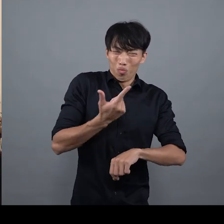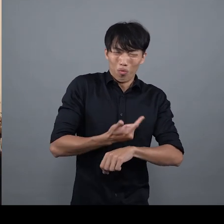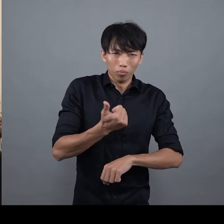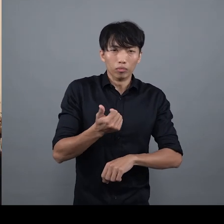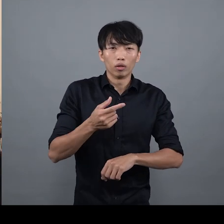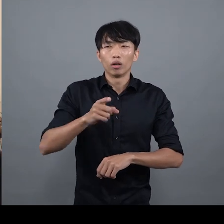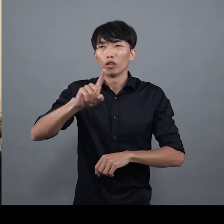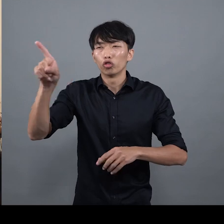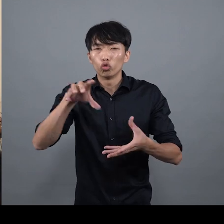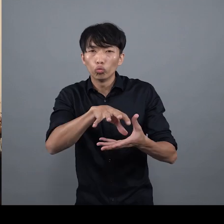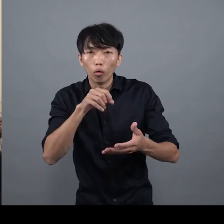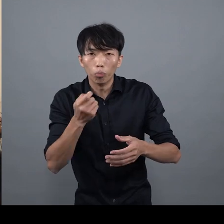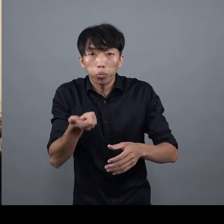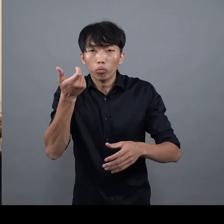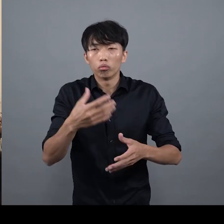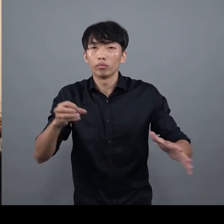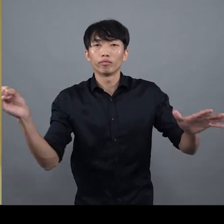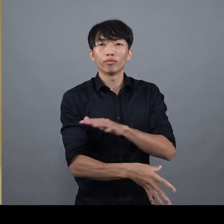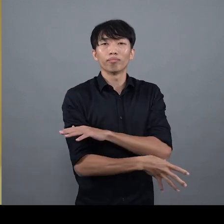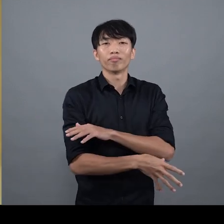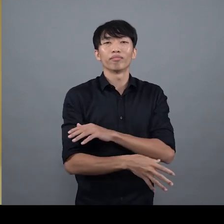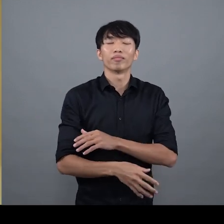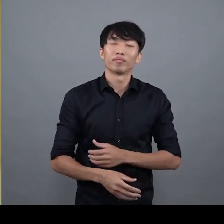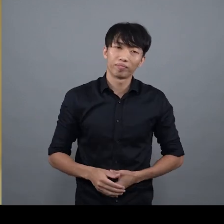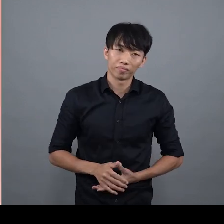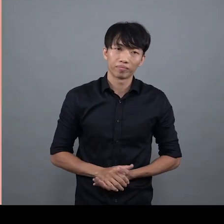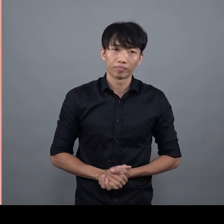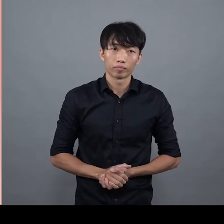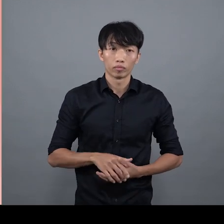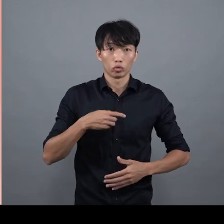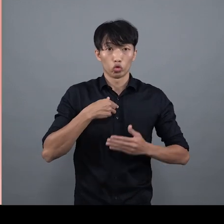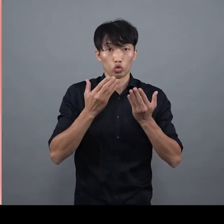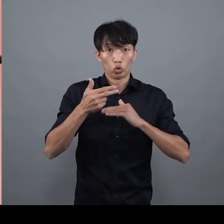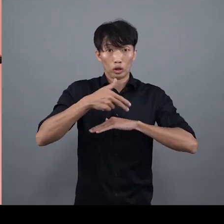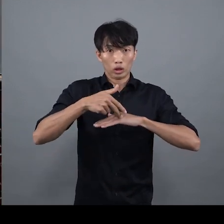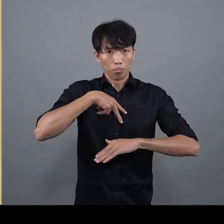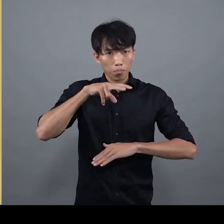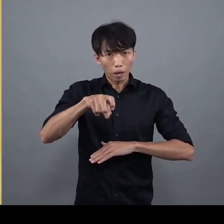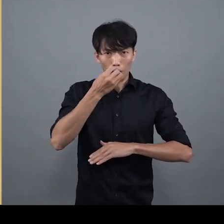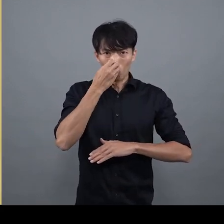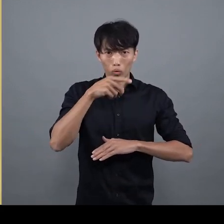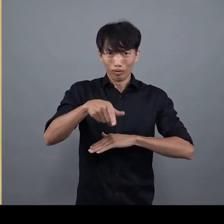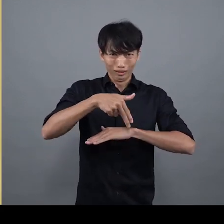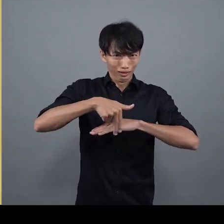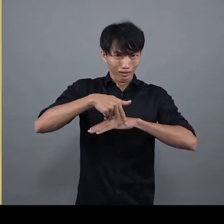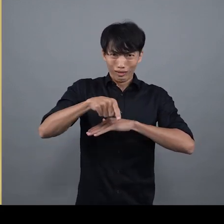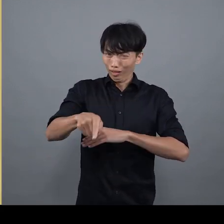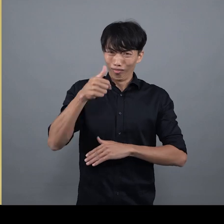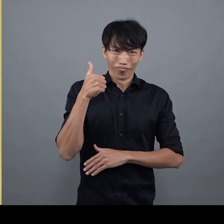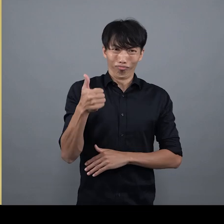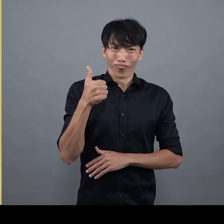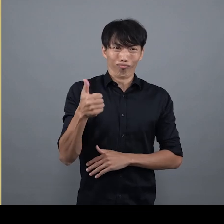but people use them for a short time and dispose of them too soon Because I studied design, I found that Hong Kong's design history